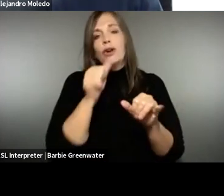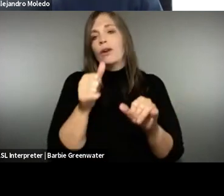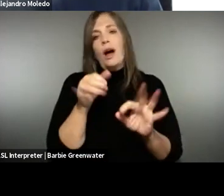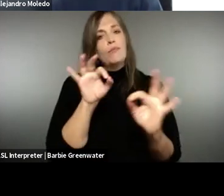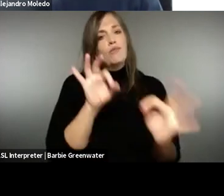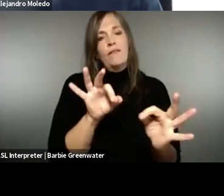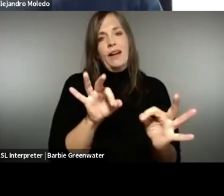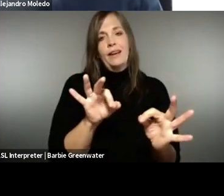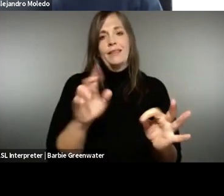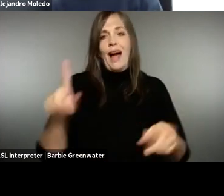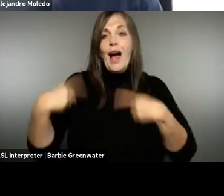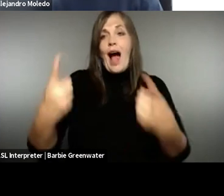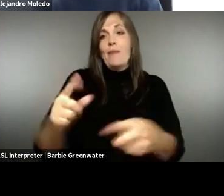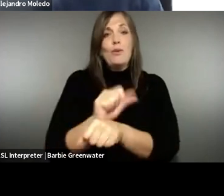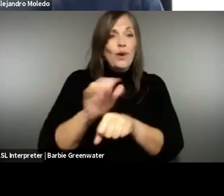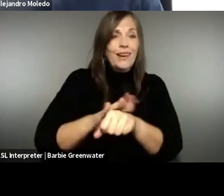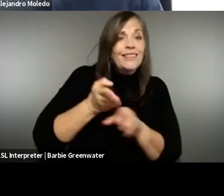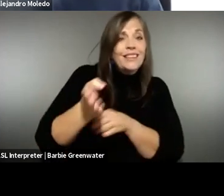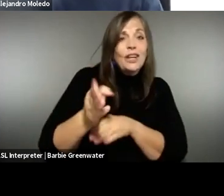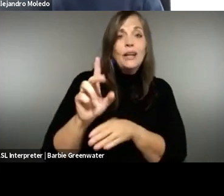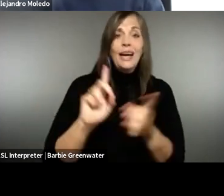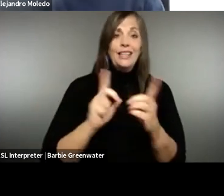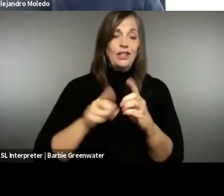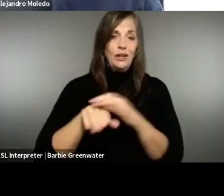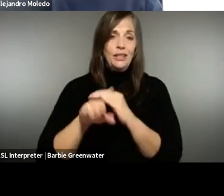having common standards. The standard is not perfect. I'm long enough here,